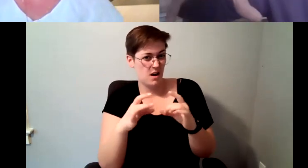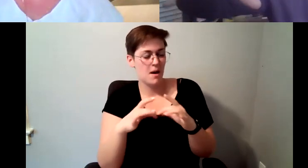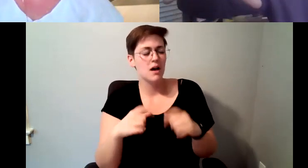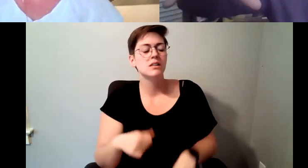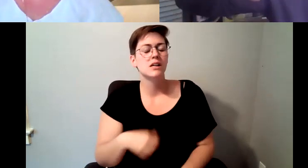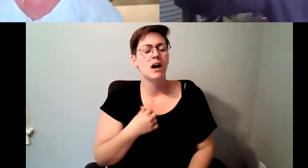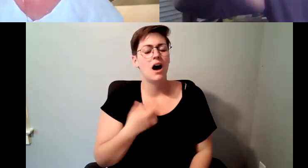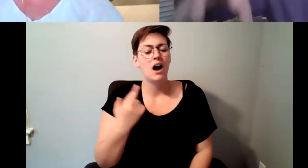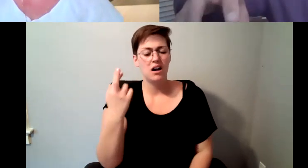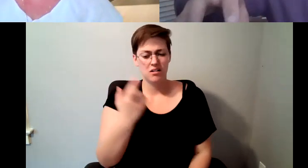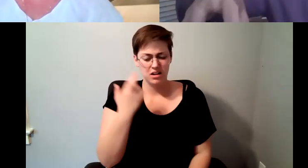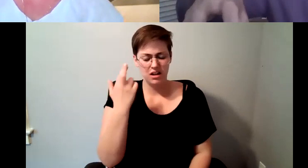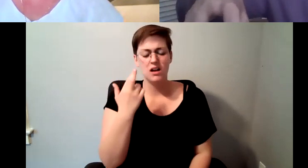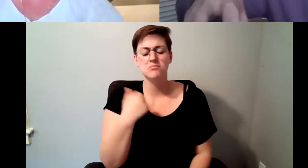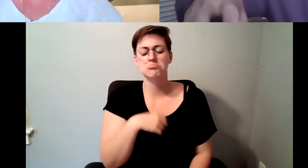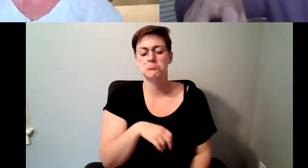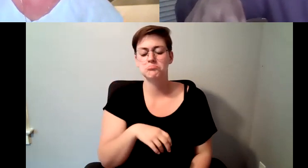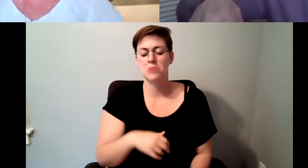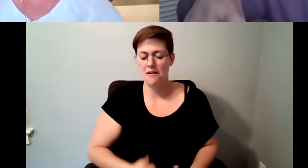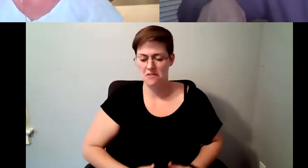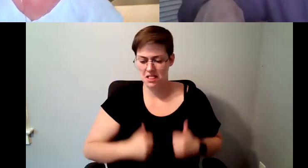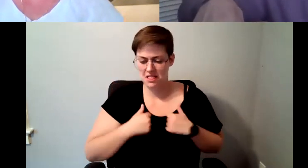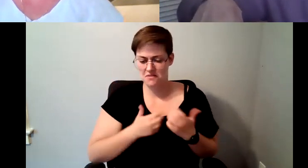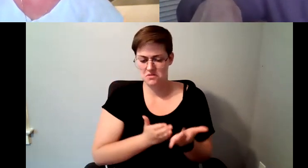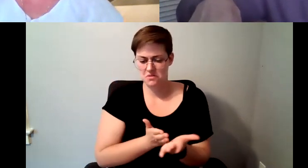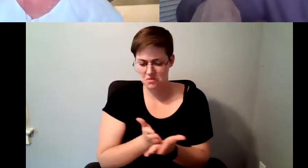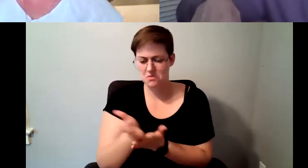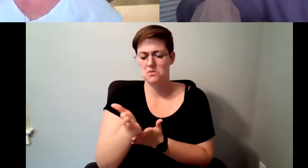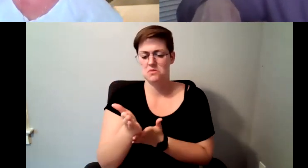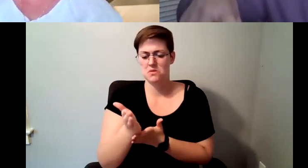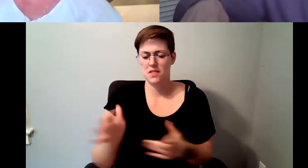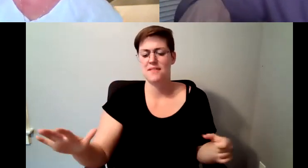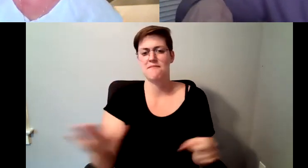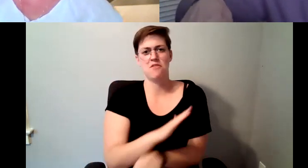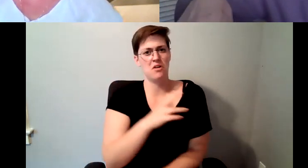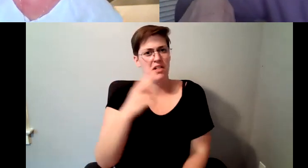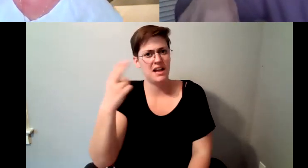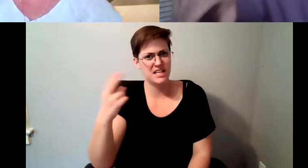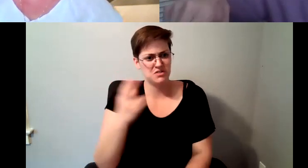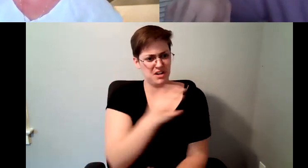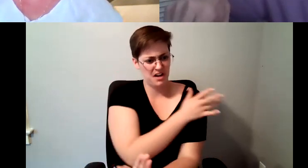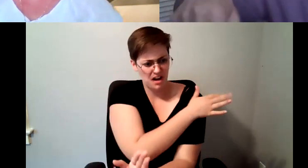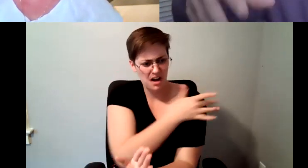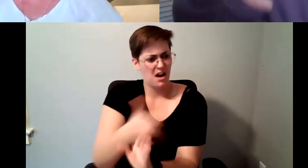D. Major Cohen: history of the business that is today coffee and when I say that, obviously,